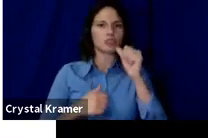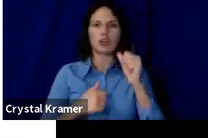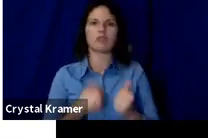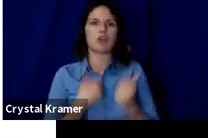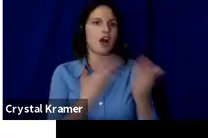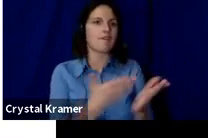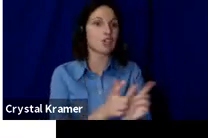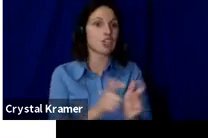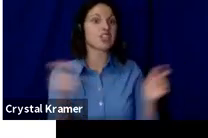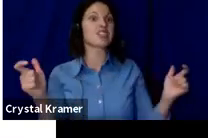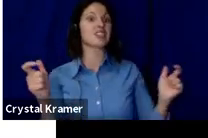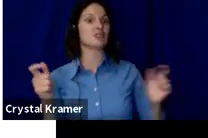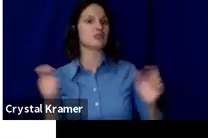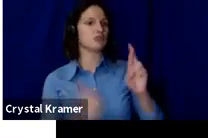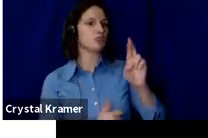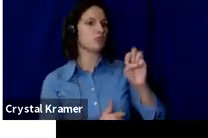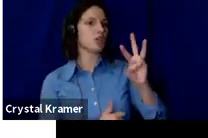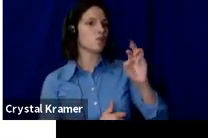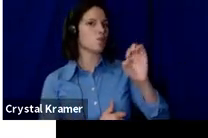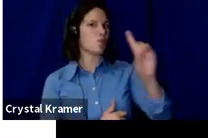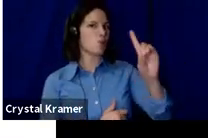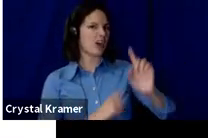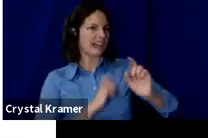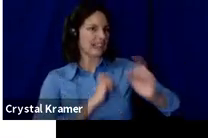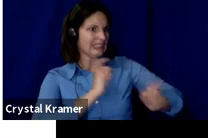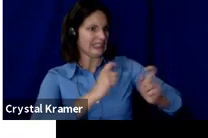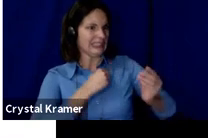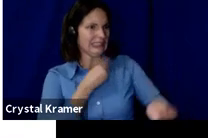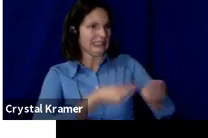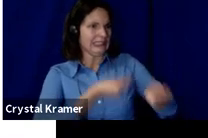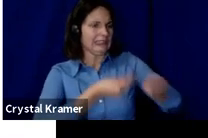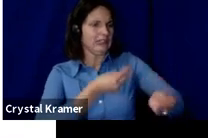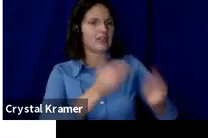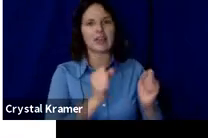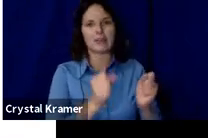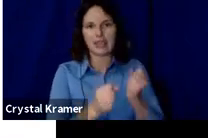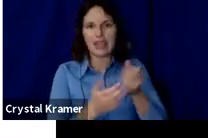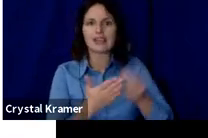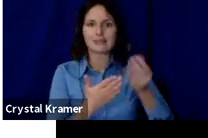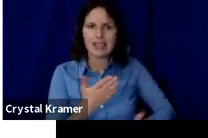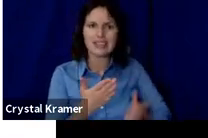can be expensive for you to make and difficult for you to distribute.